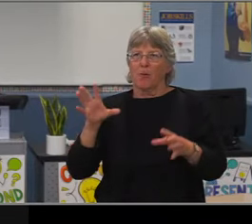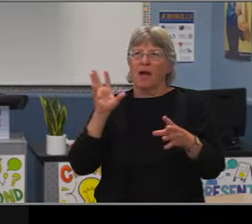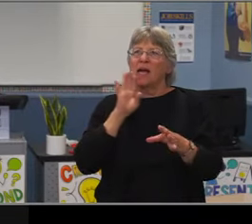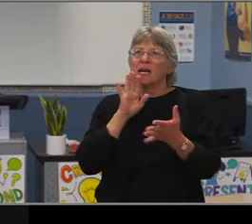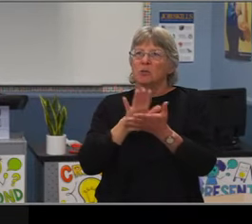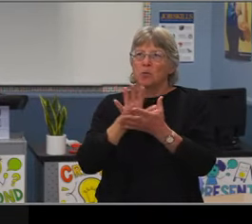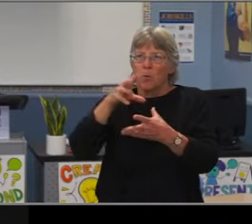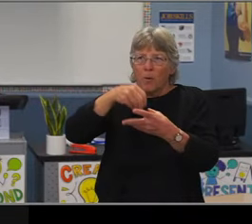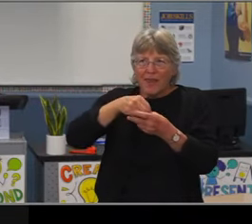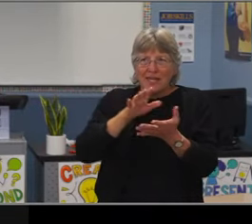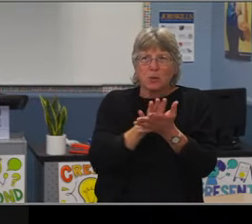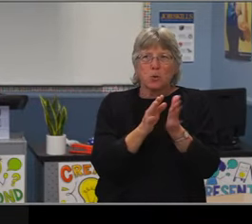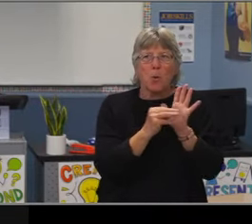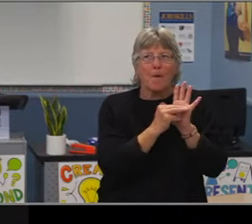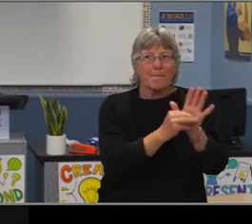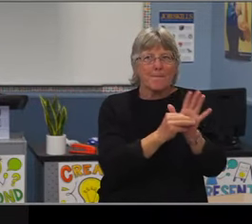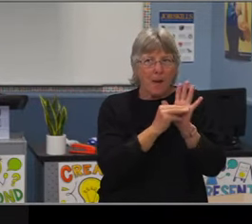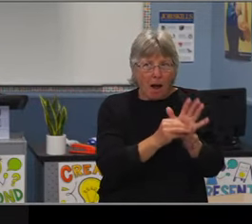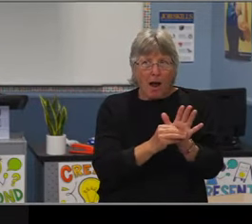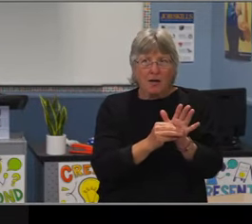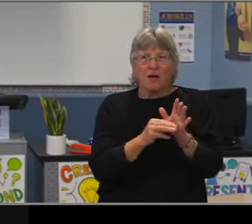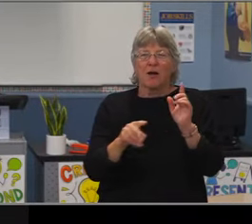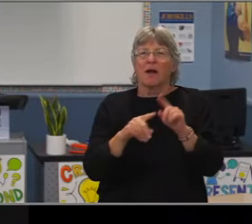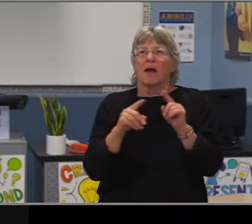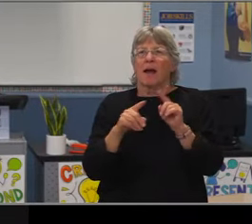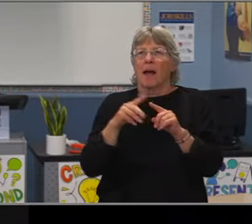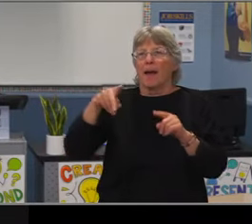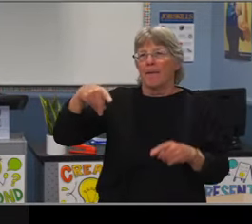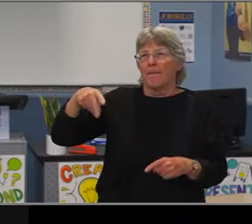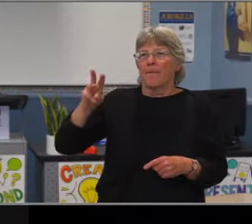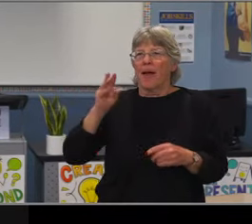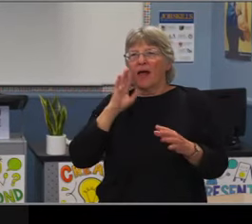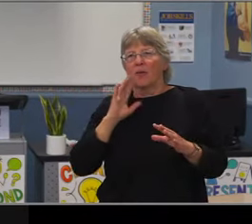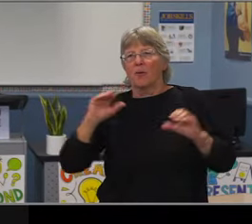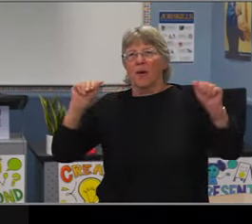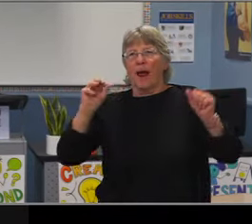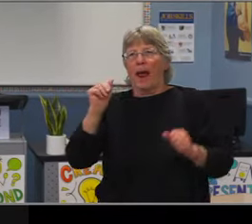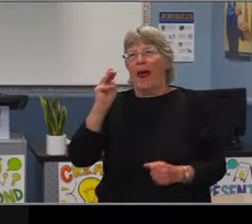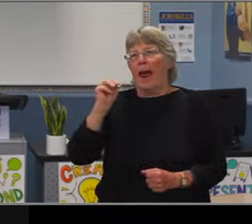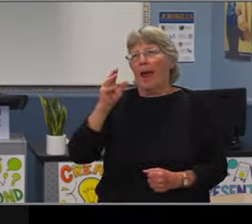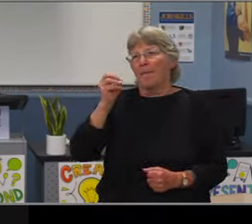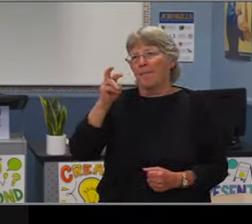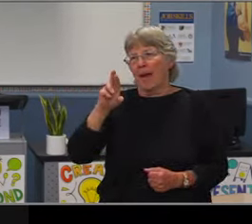Our smallest K-8 schools are Gompers and Hudson, and they have long been our smallest schools.